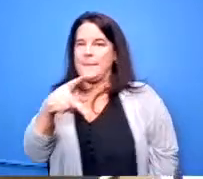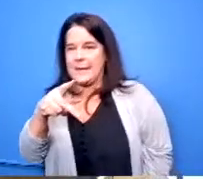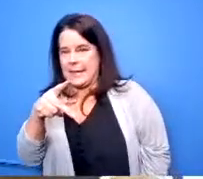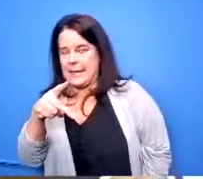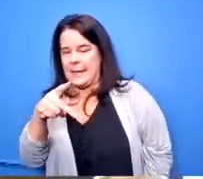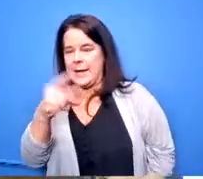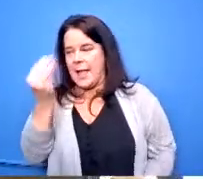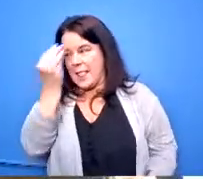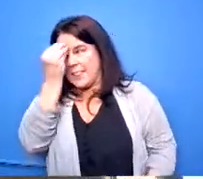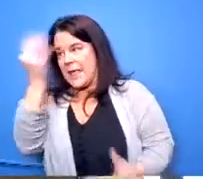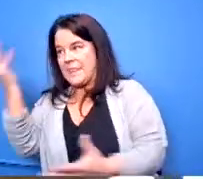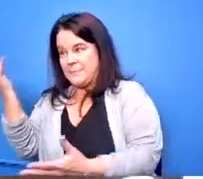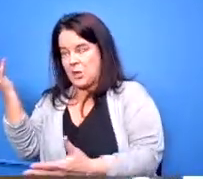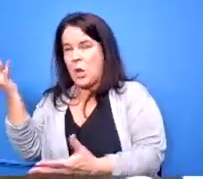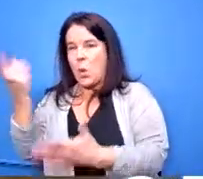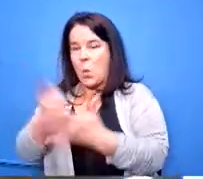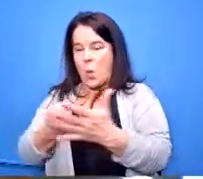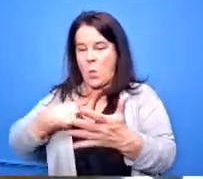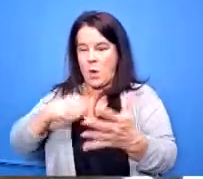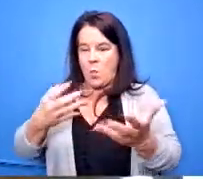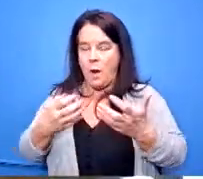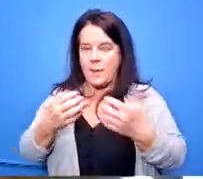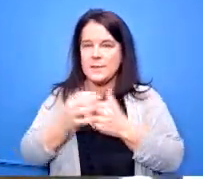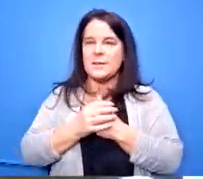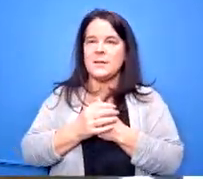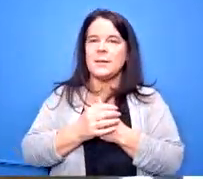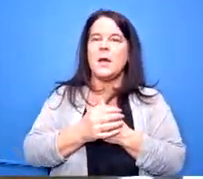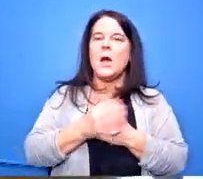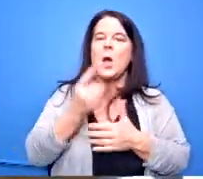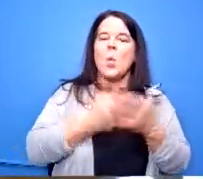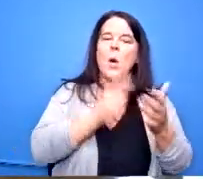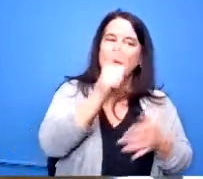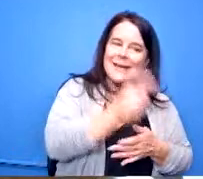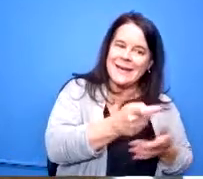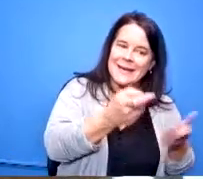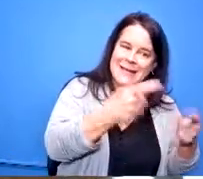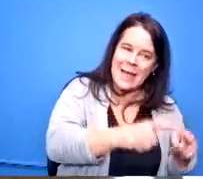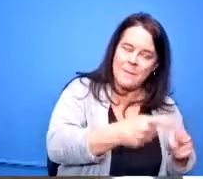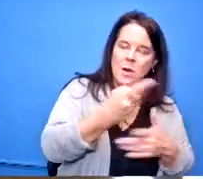we were looking at and what we needed to have happen and then what we wanted to have happen